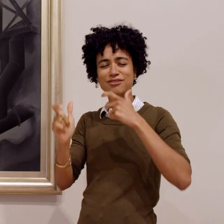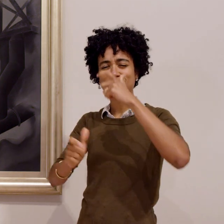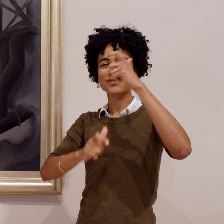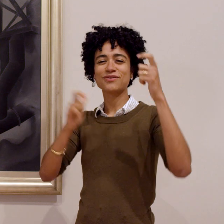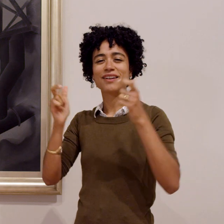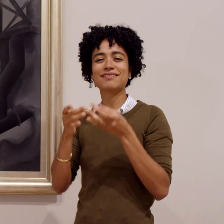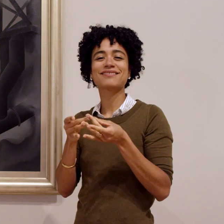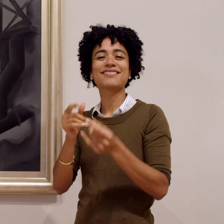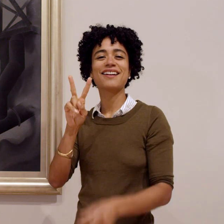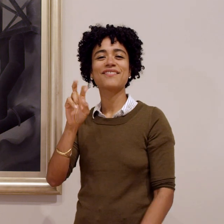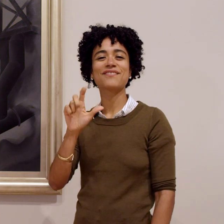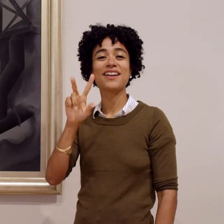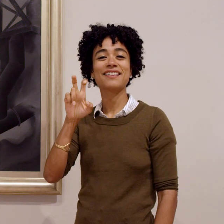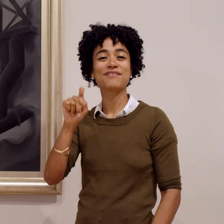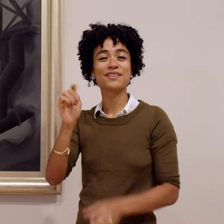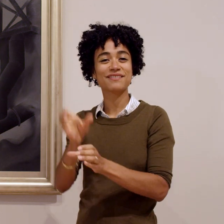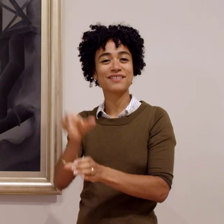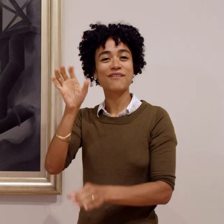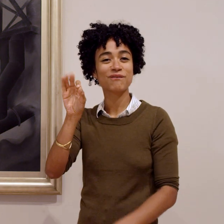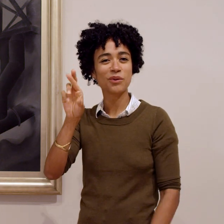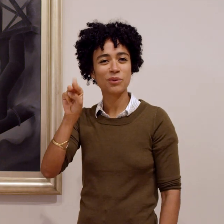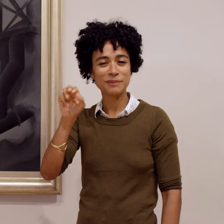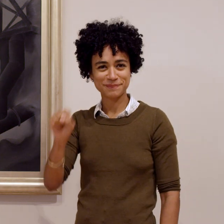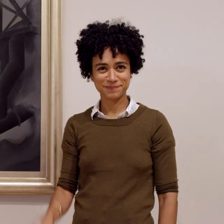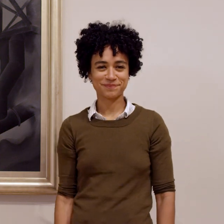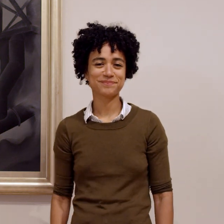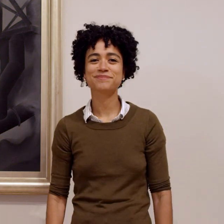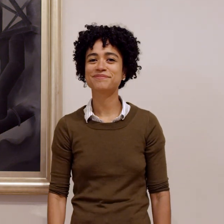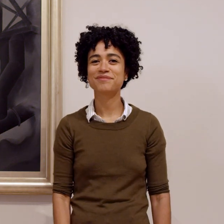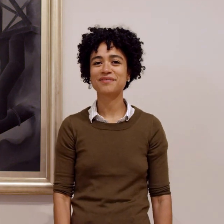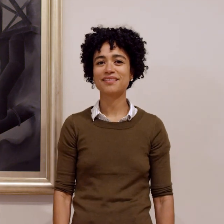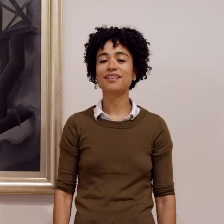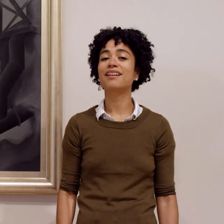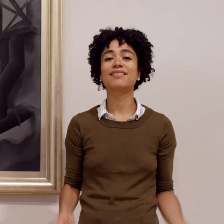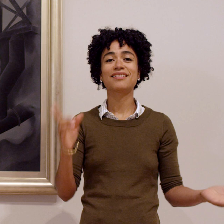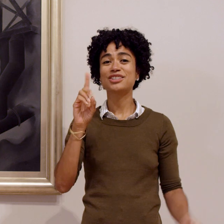She said they were “great velvet forms.”